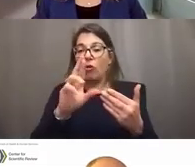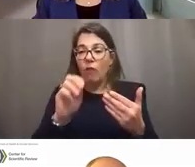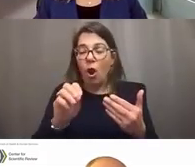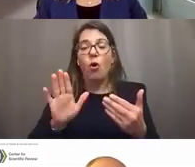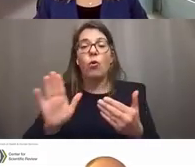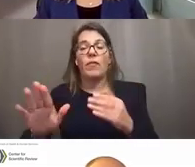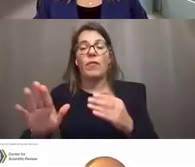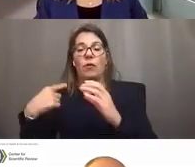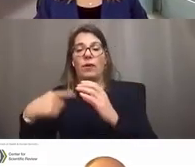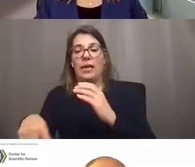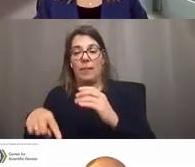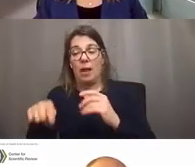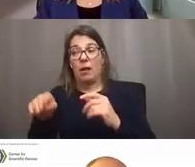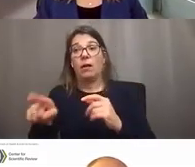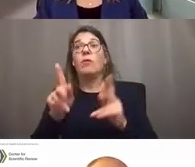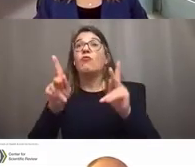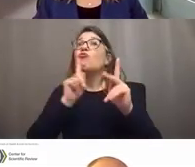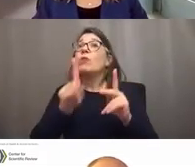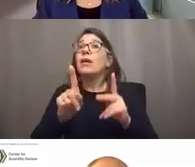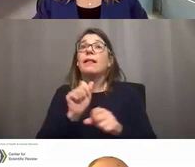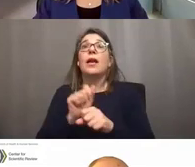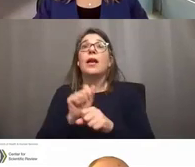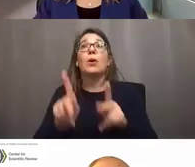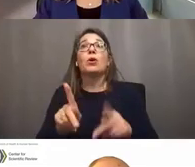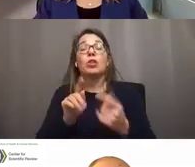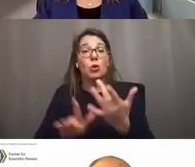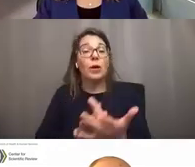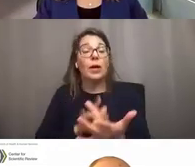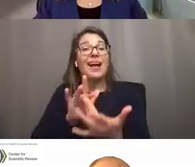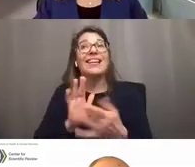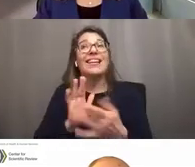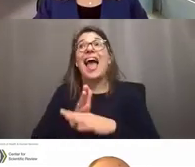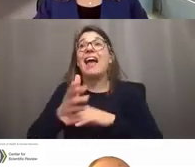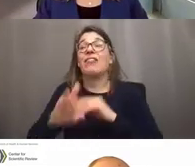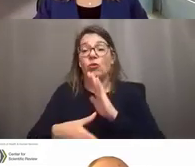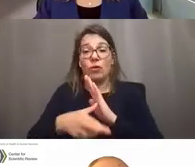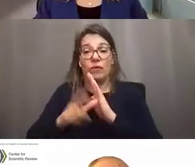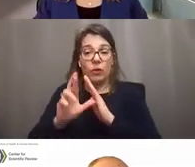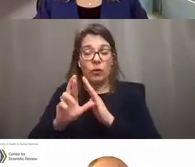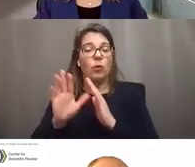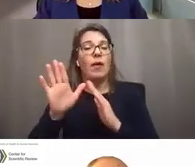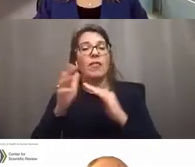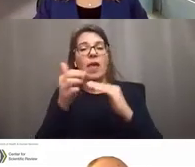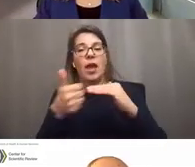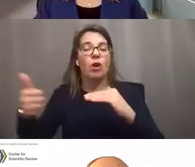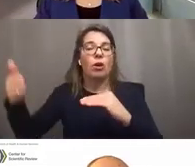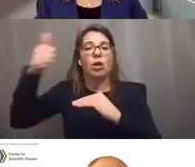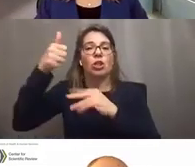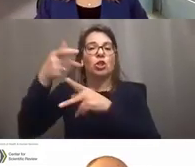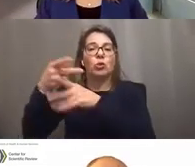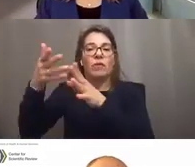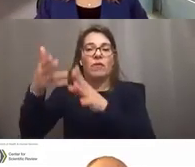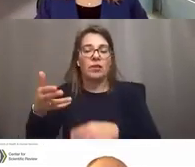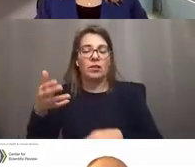The person you'll actually be talking to at the review, however, is their supervisor, the IRG chief.